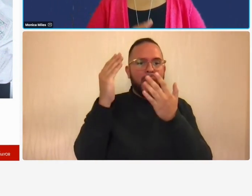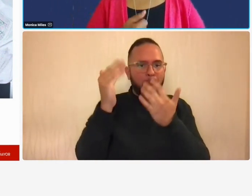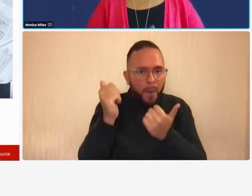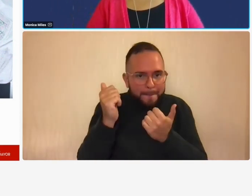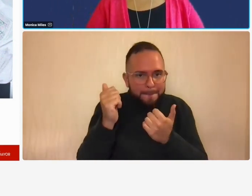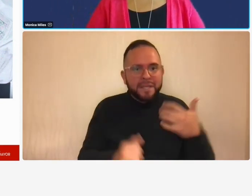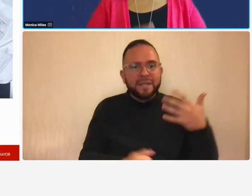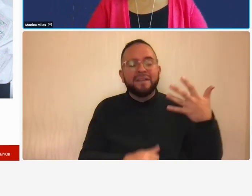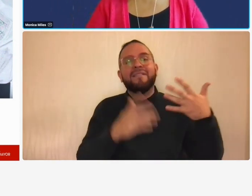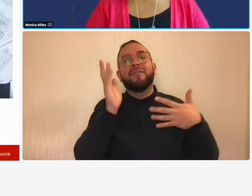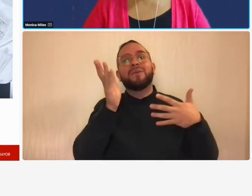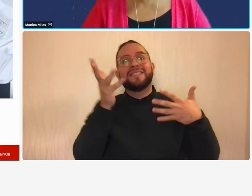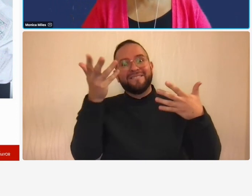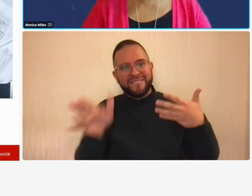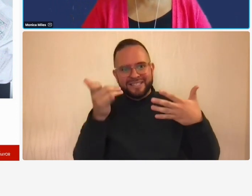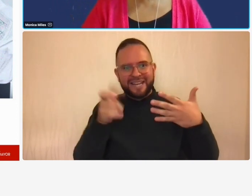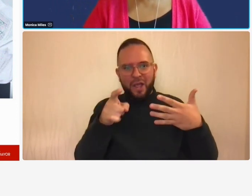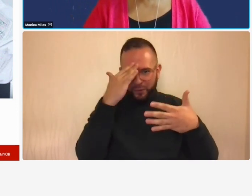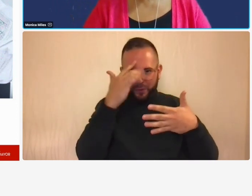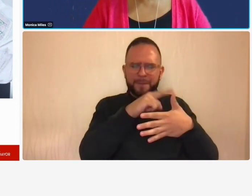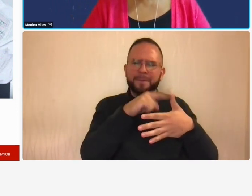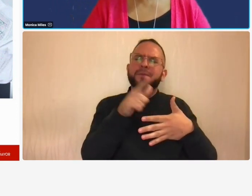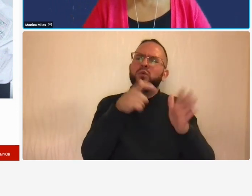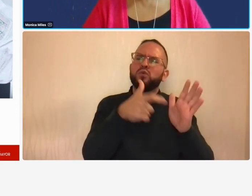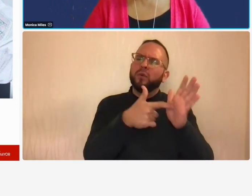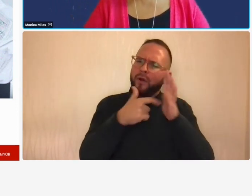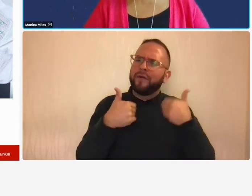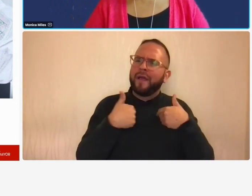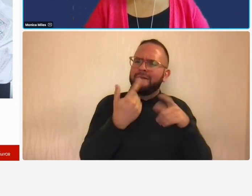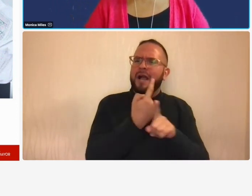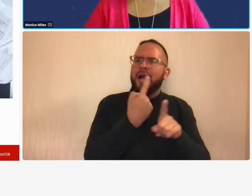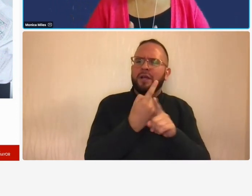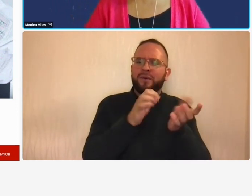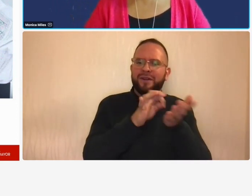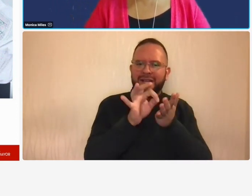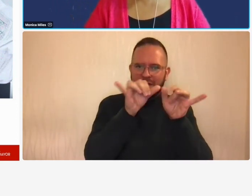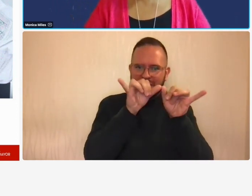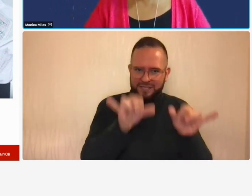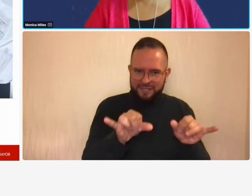you now know who is required to have an adequate accounting system also we defined the term